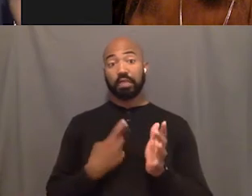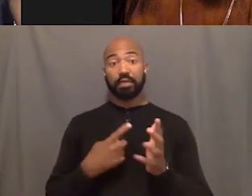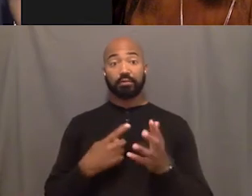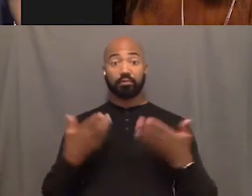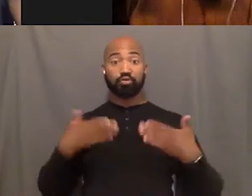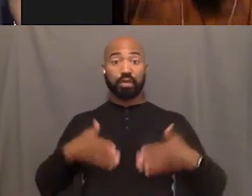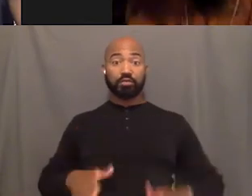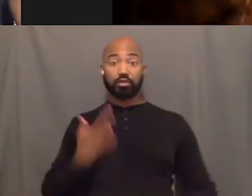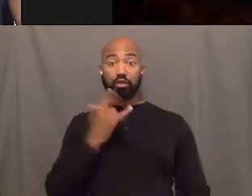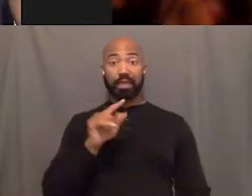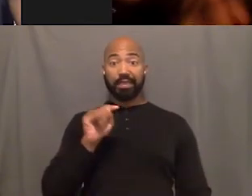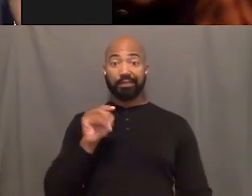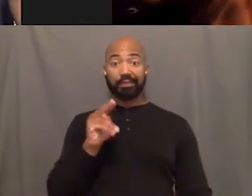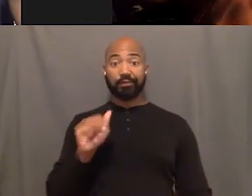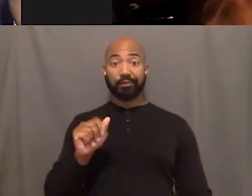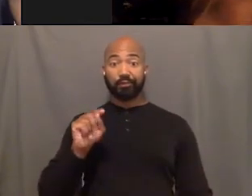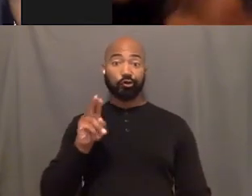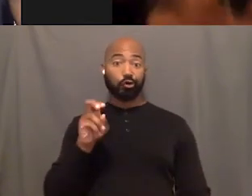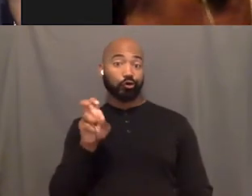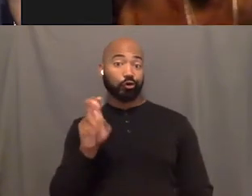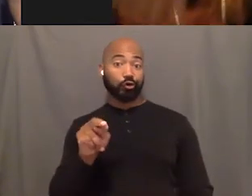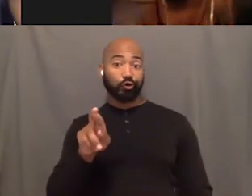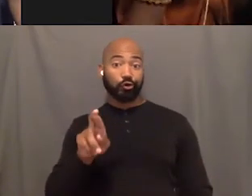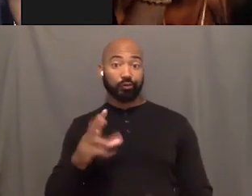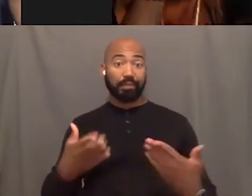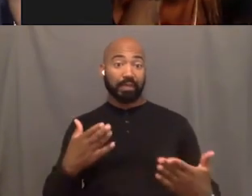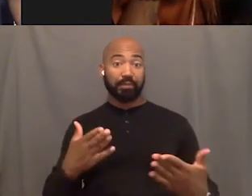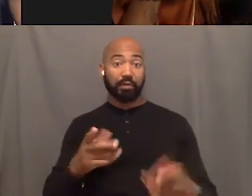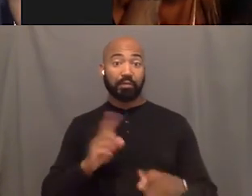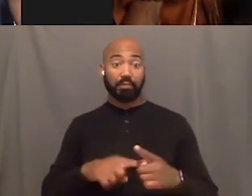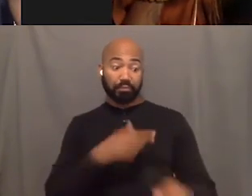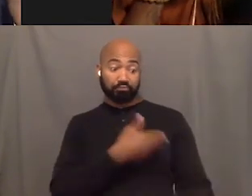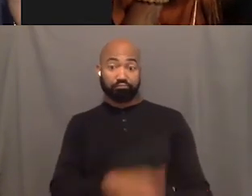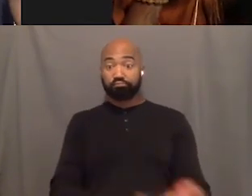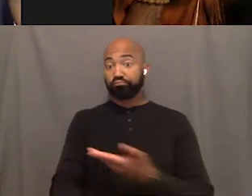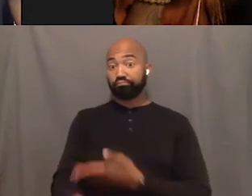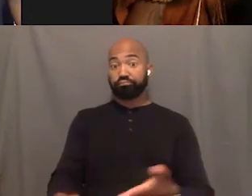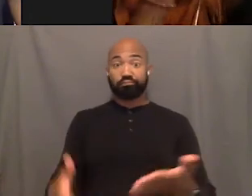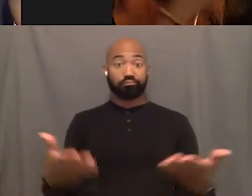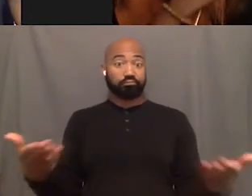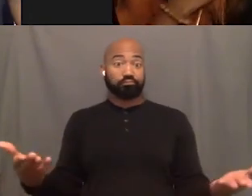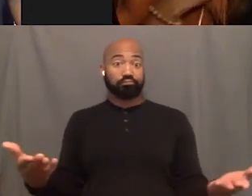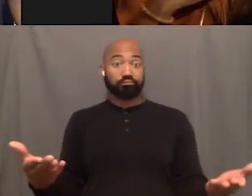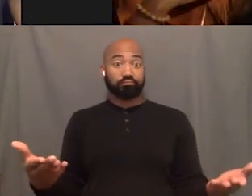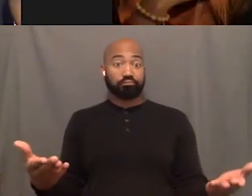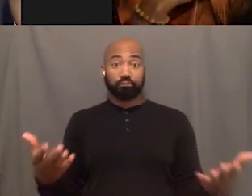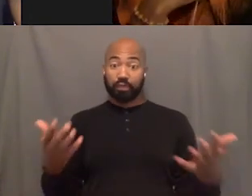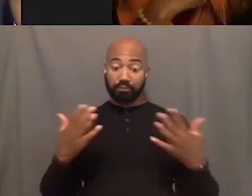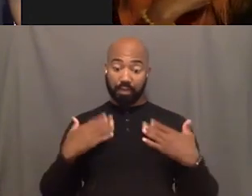but these are my arms. This is my body. This is my face.